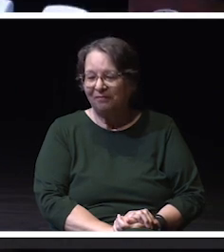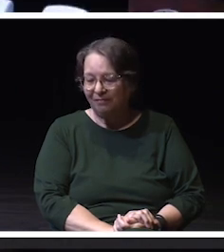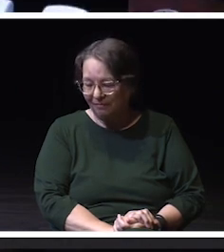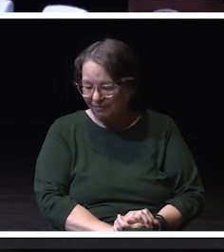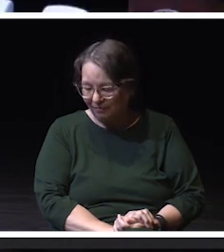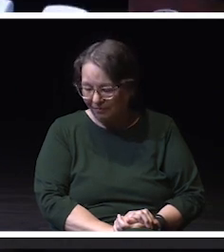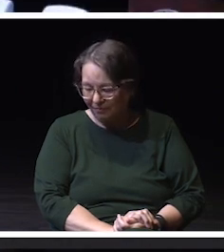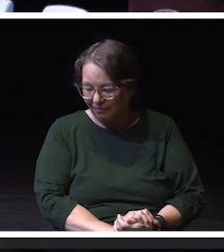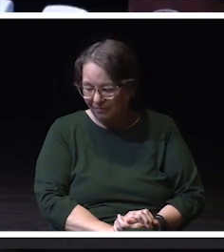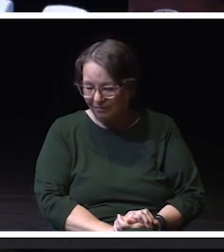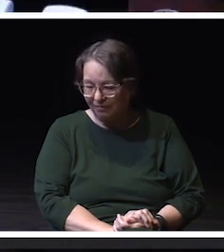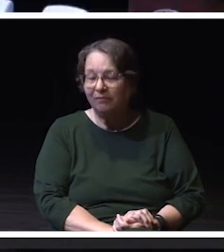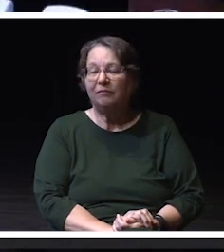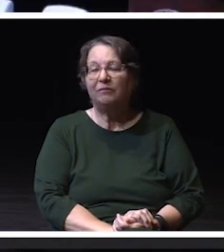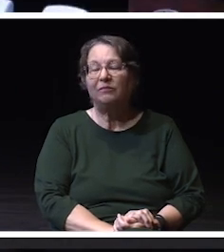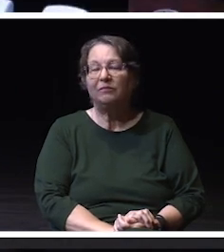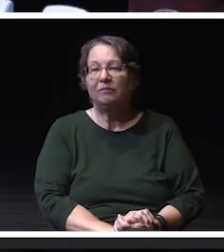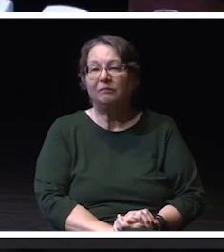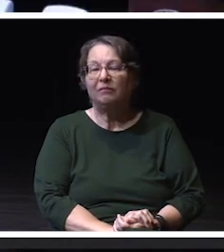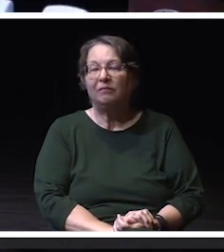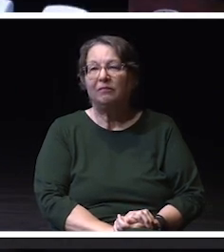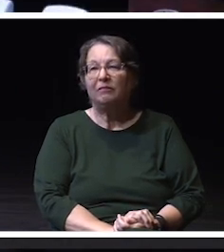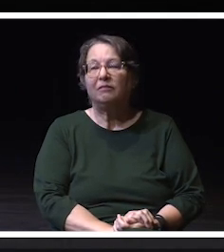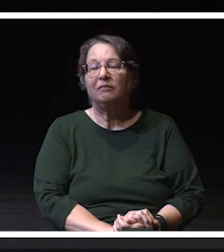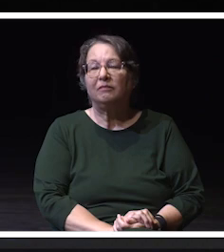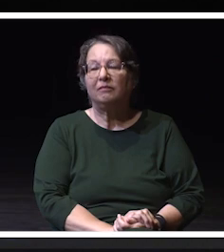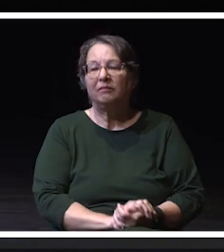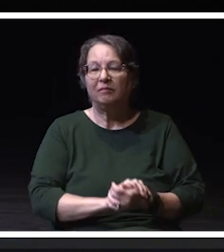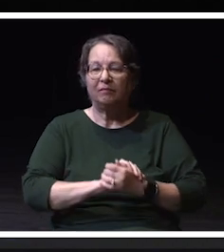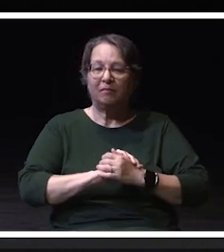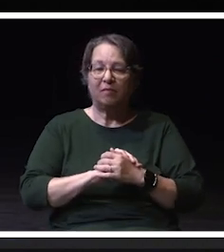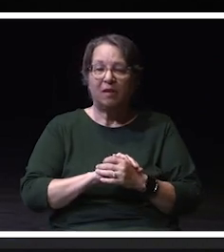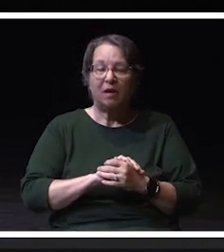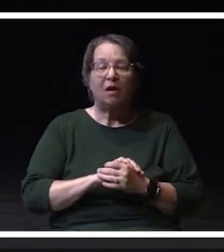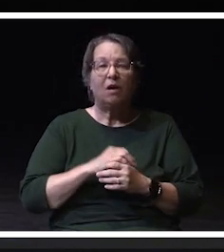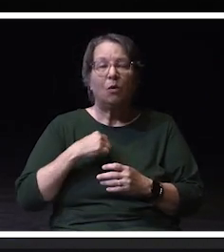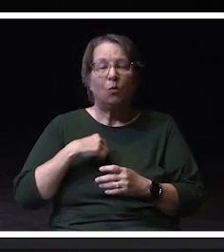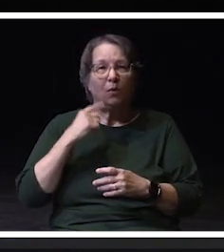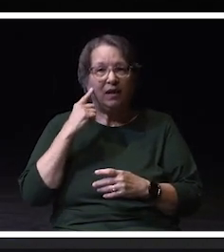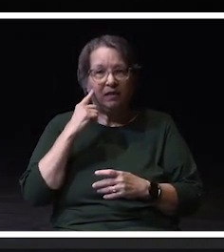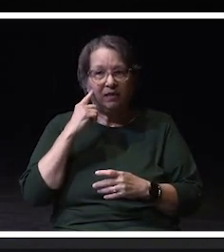In addition, we are anticipating enrollment growth for Fall 2024.